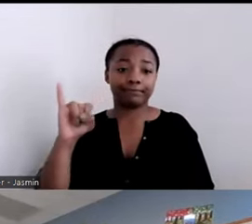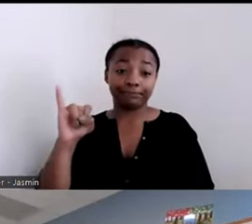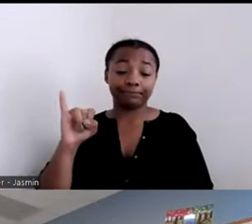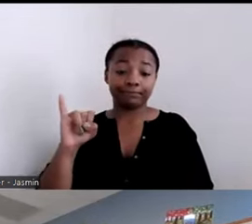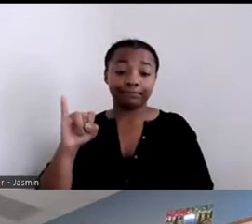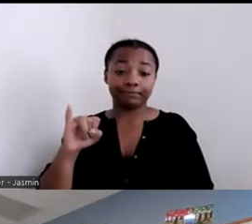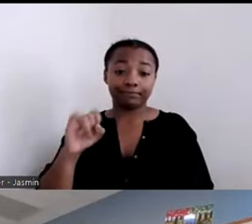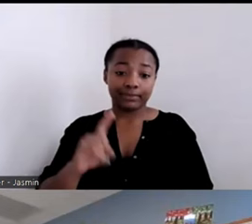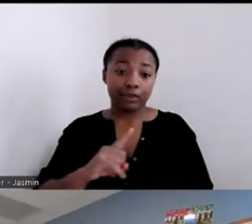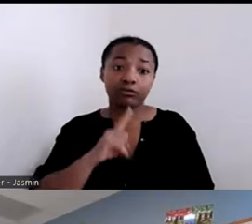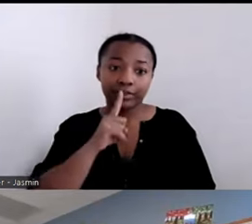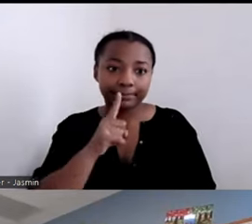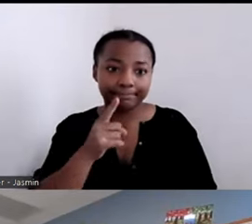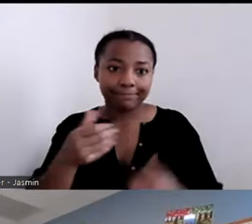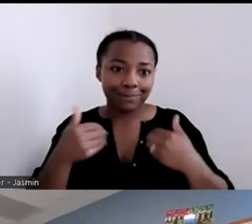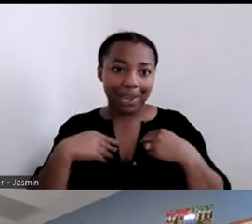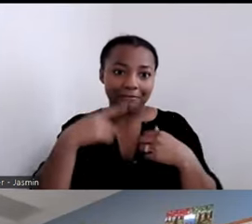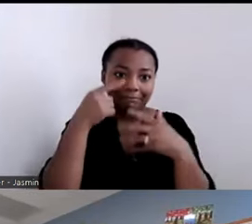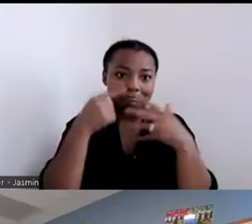Molly, where do you want to go next?